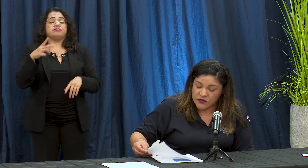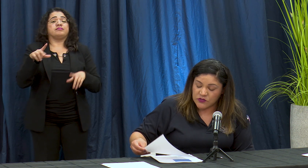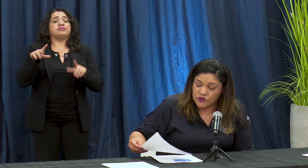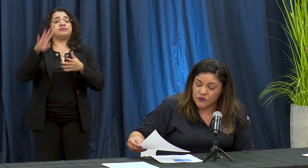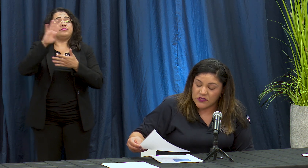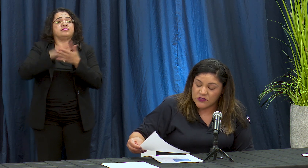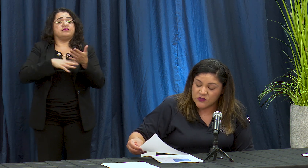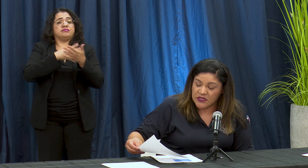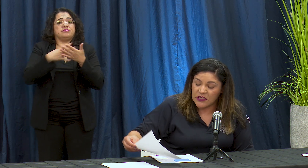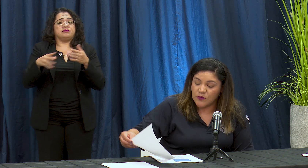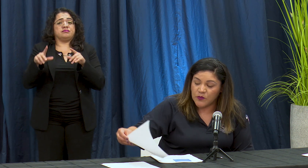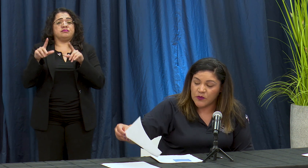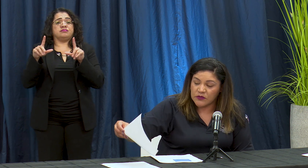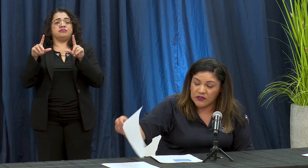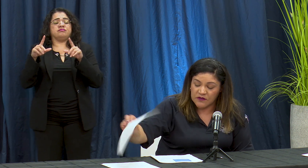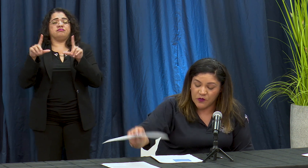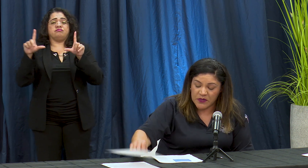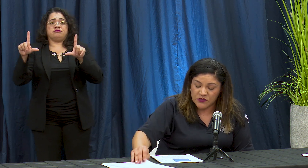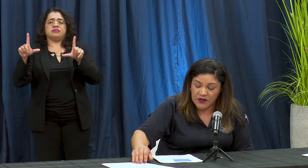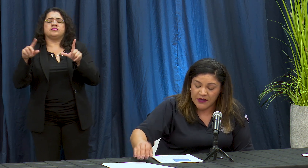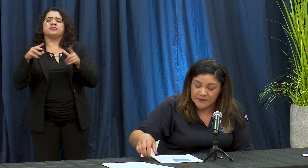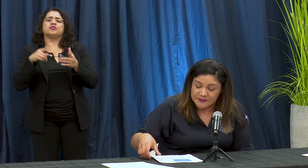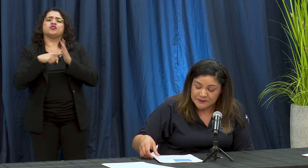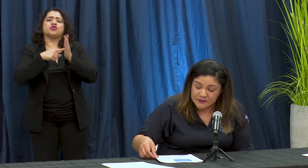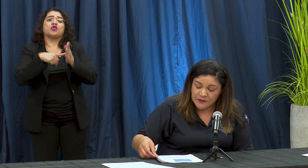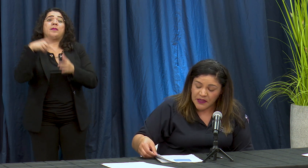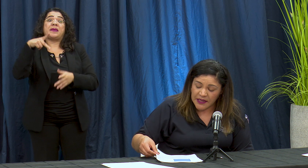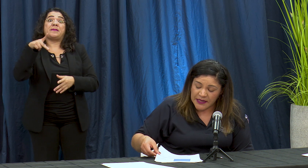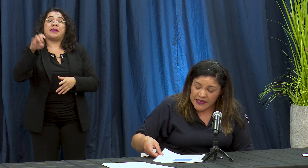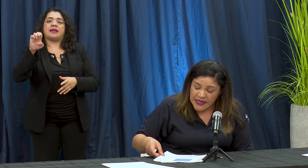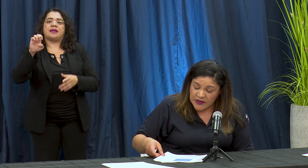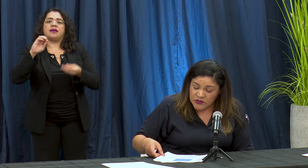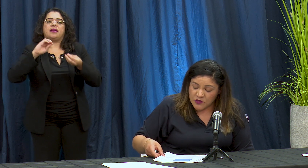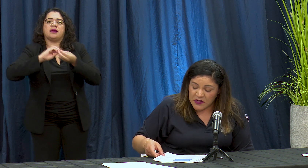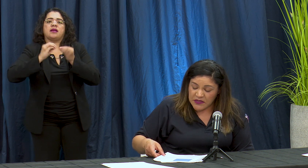nuestros soo-min ystos de equipo protective o persona que nuestro invert